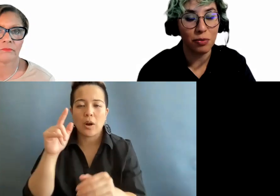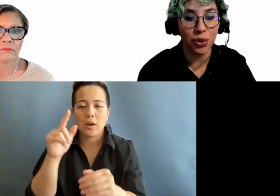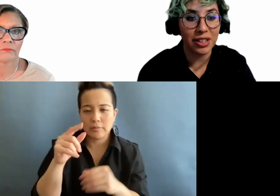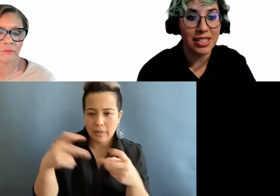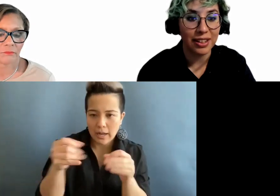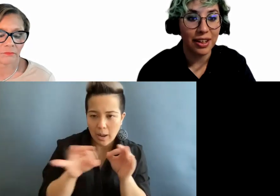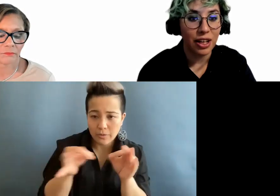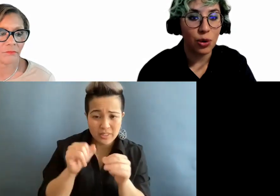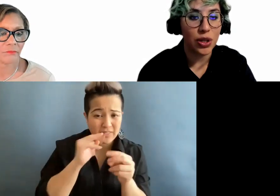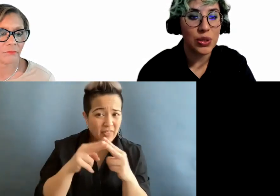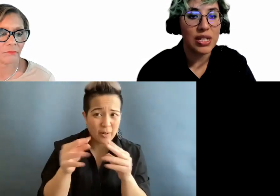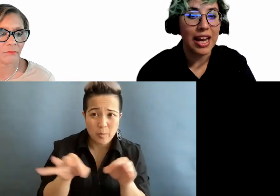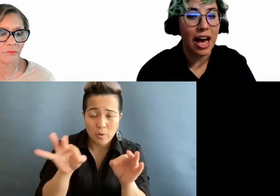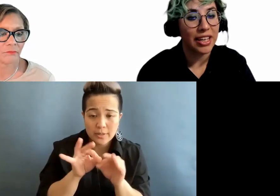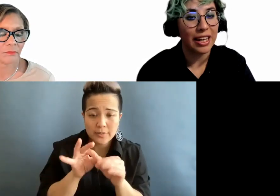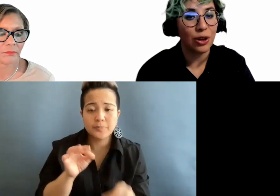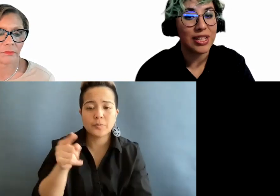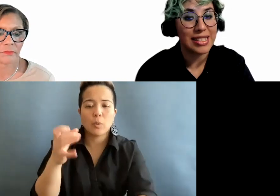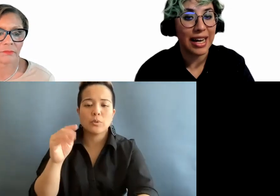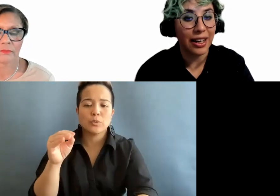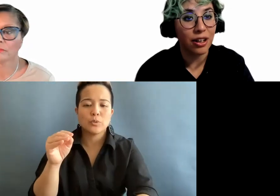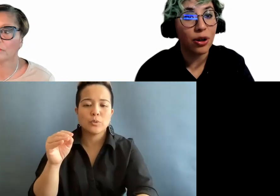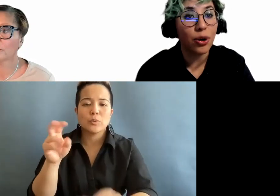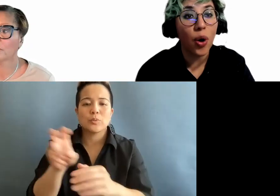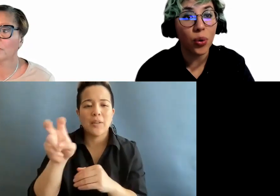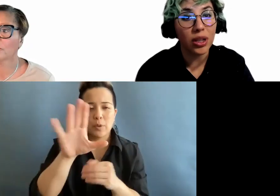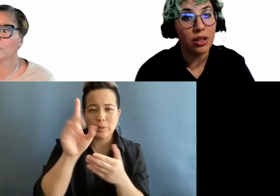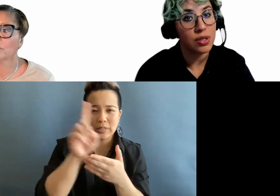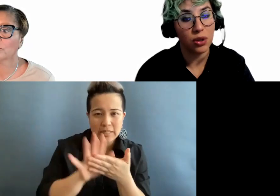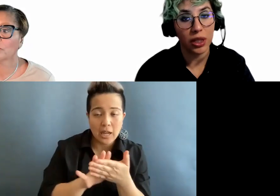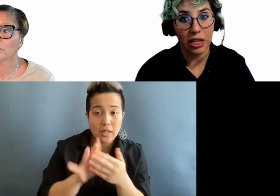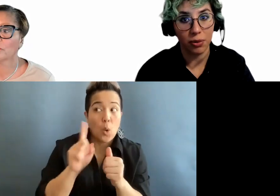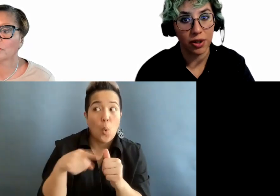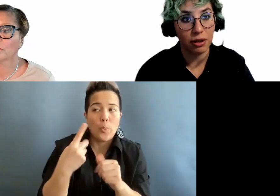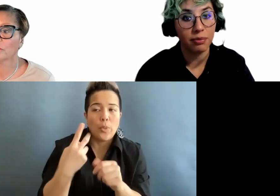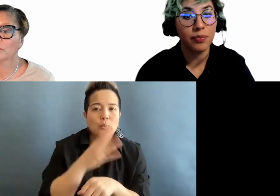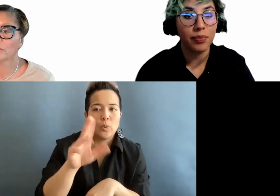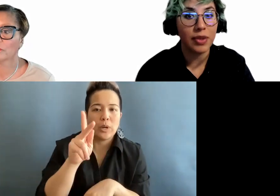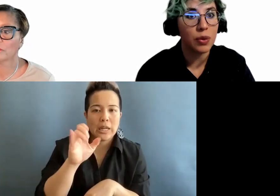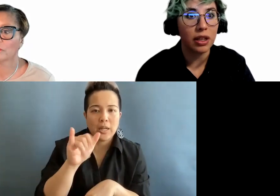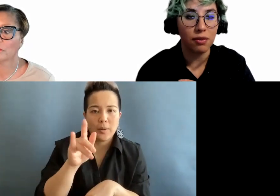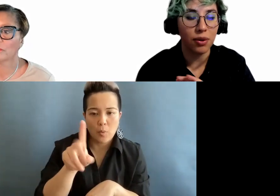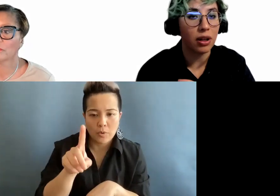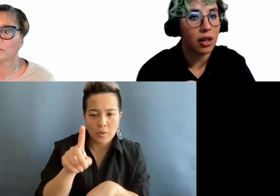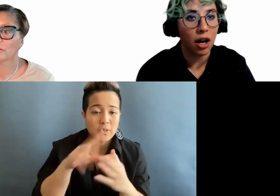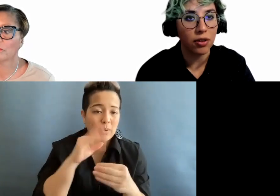important. You want to navigate your design only using your keyboard. This will give you a lot of